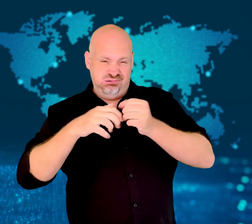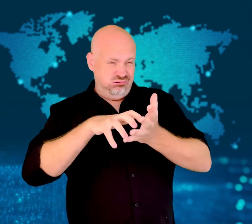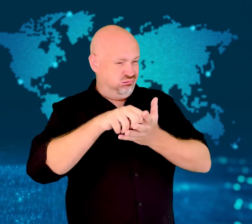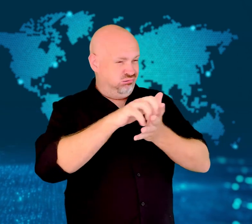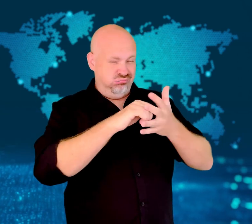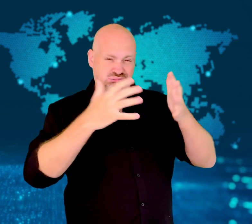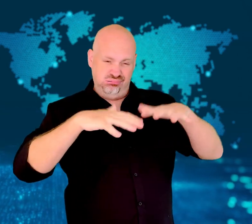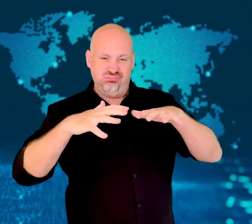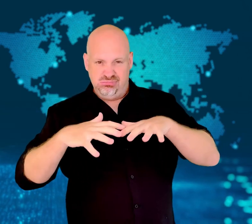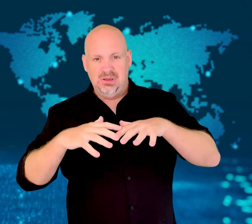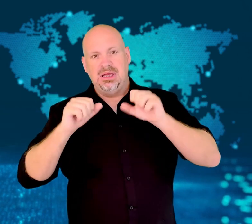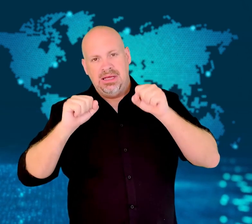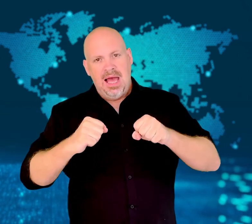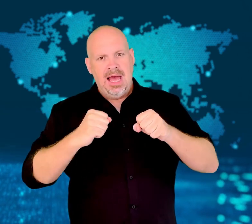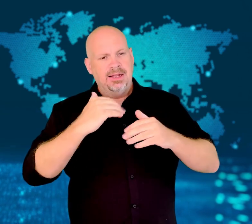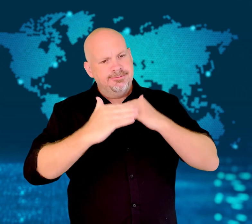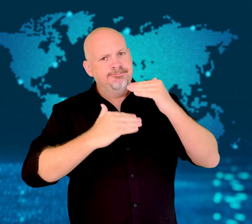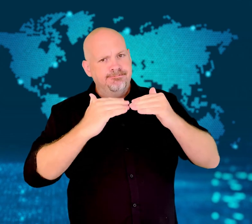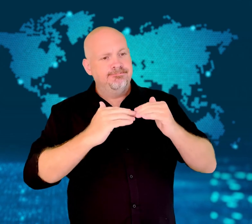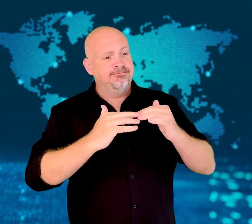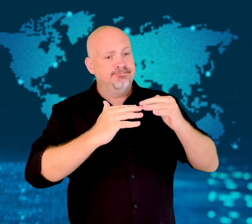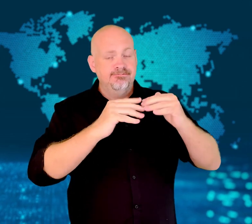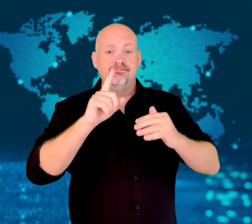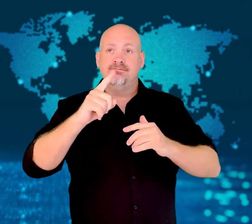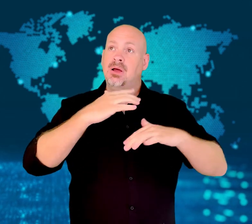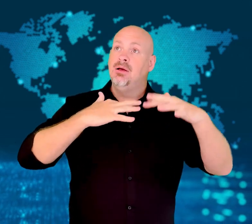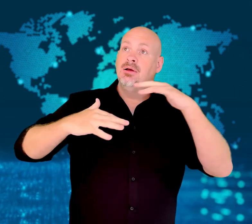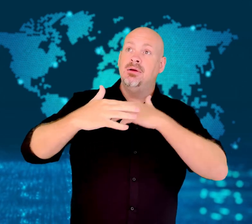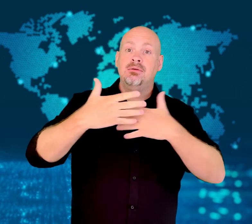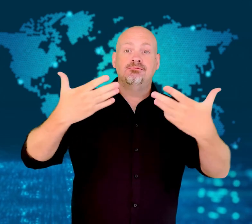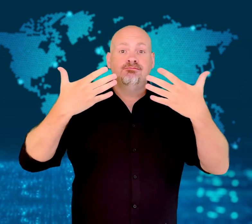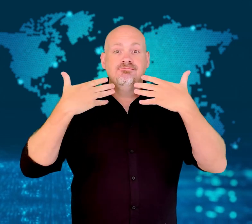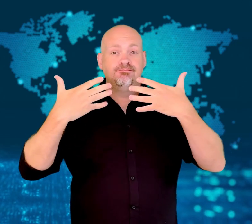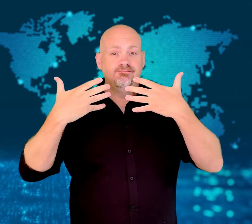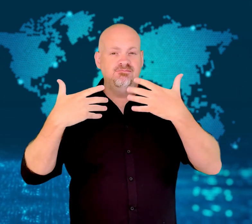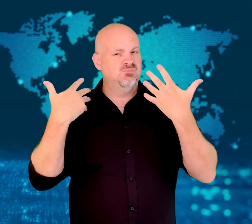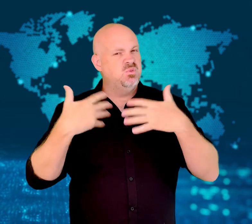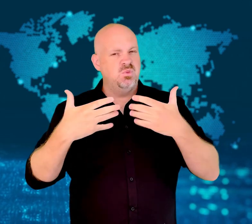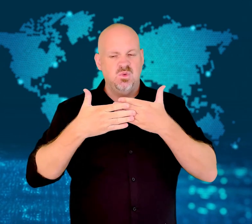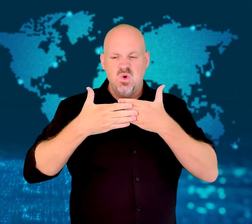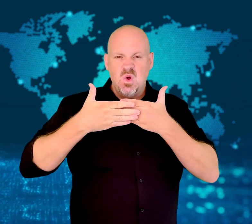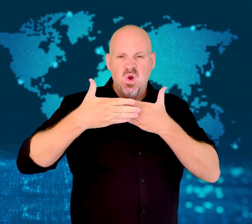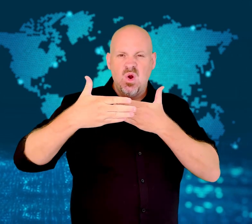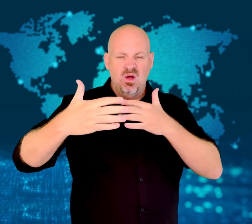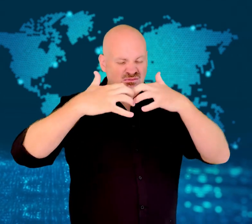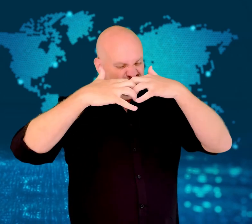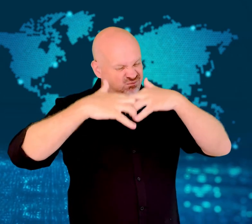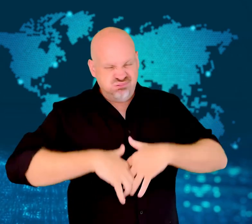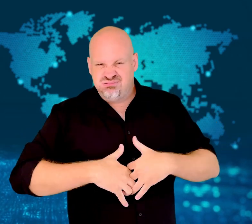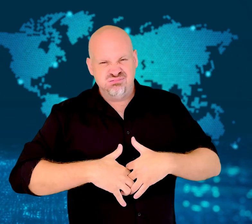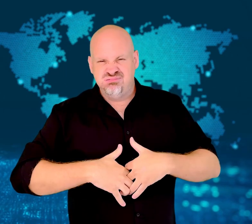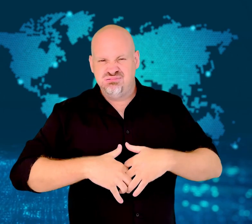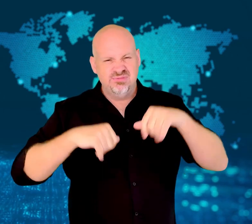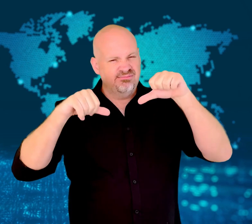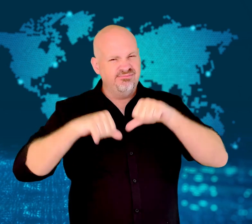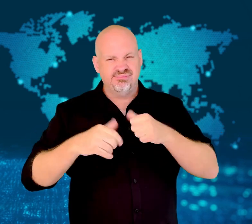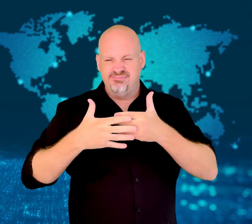last longer than the damage of this invasion.